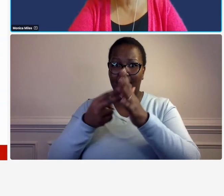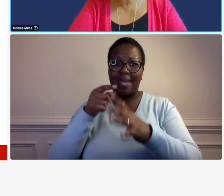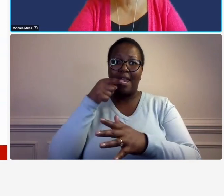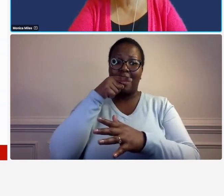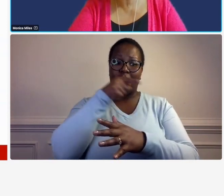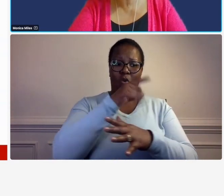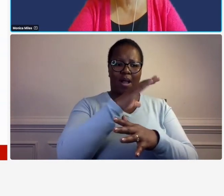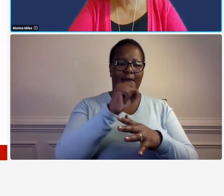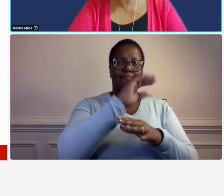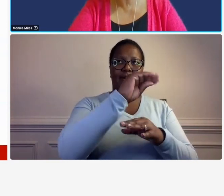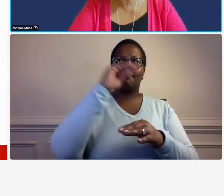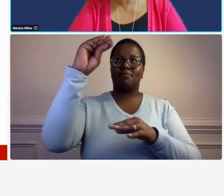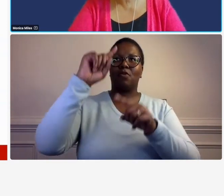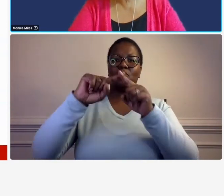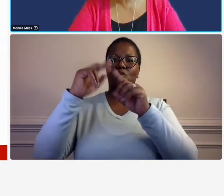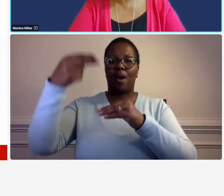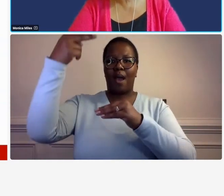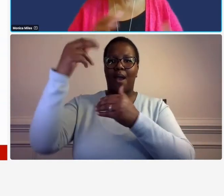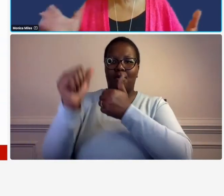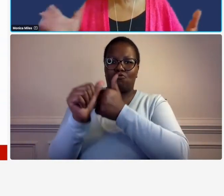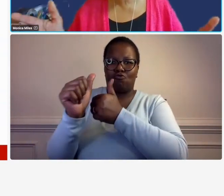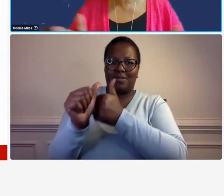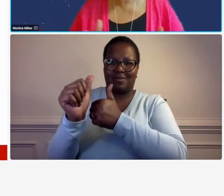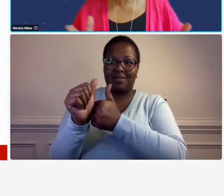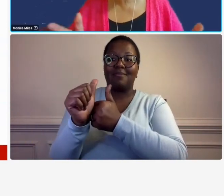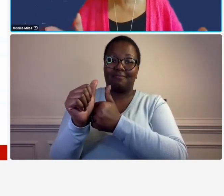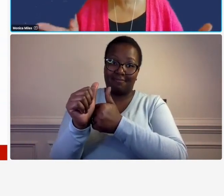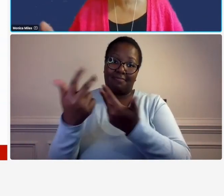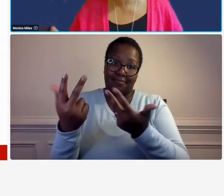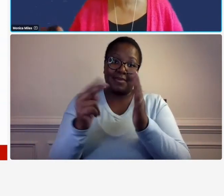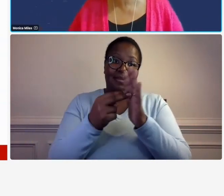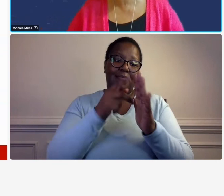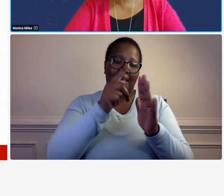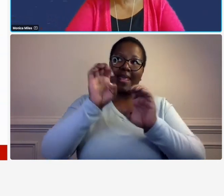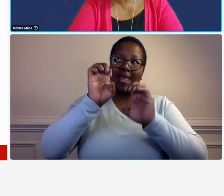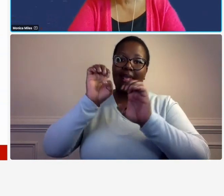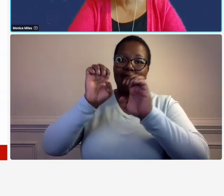of transportation they evaluate company on a risk base they have a risk-based approach to evaluating